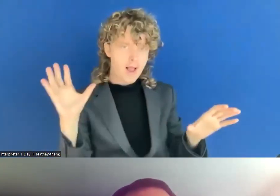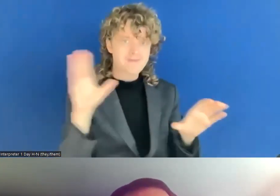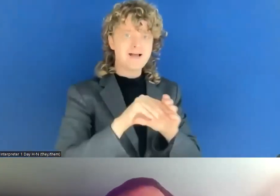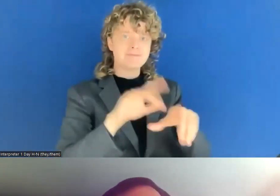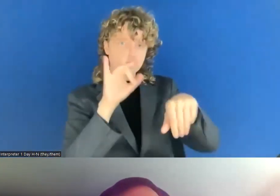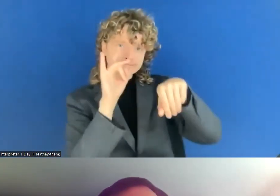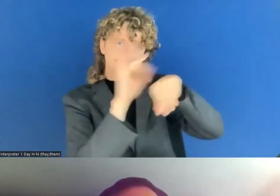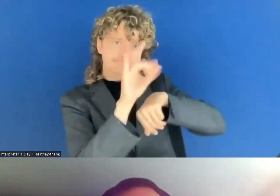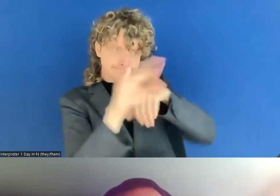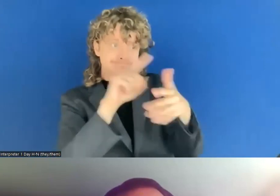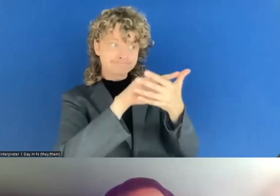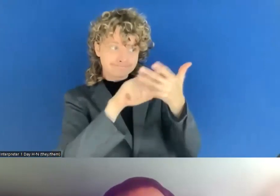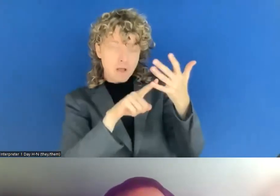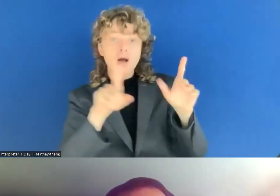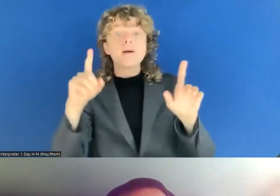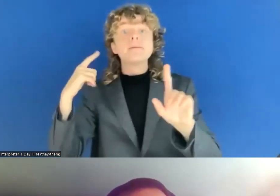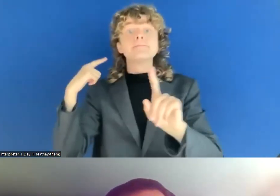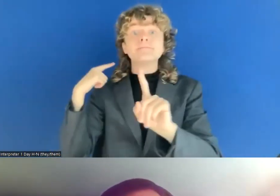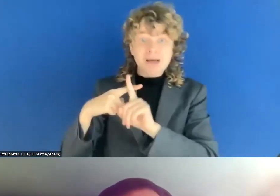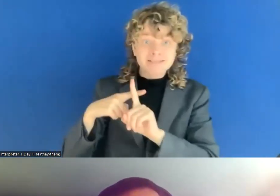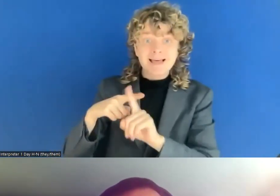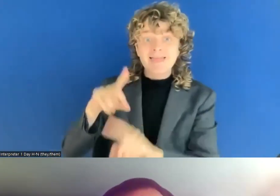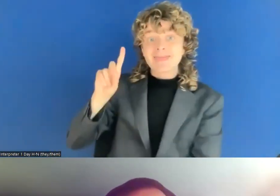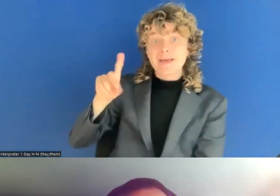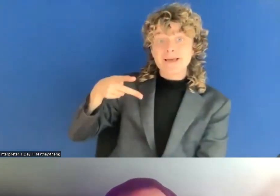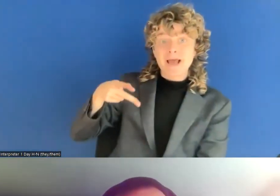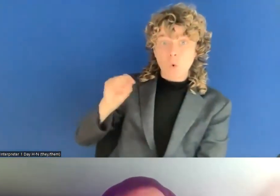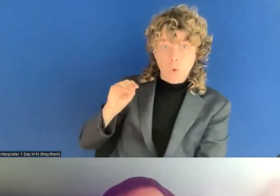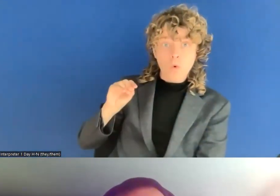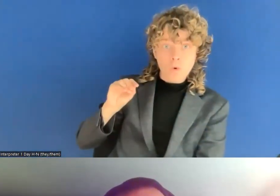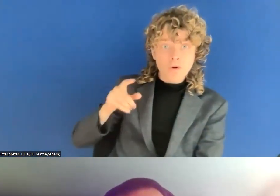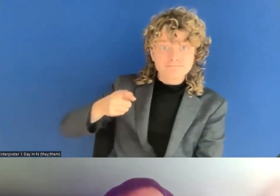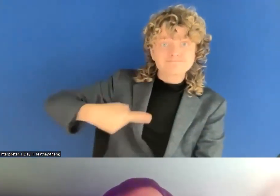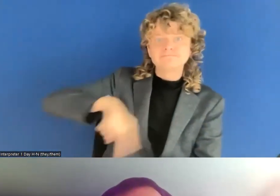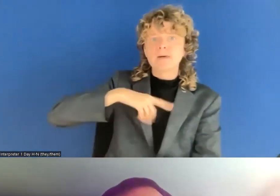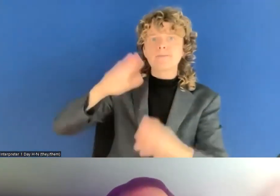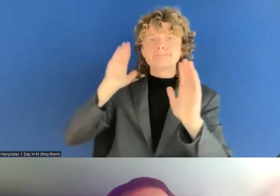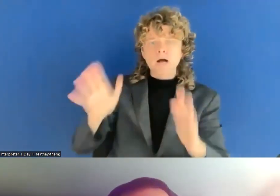also reach out to experts, to accessibility experts, to academia, to really equip